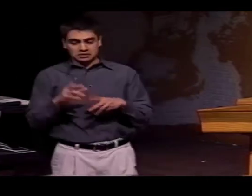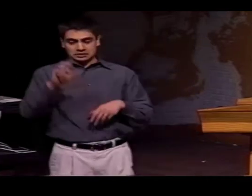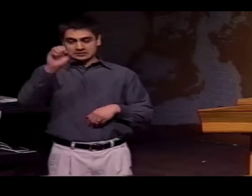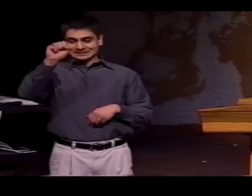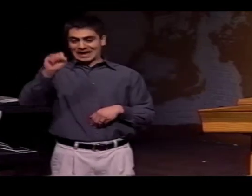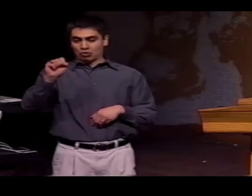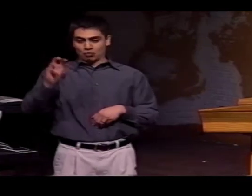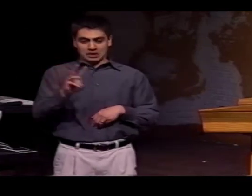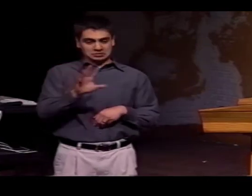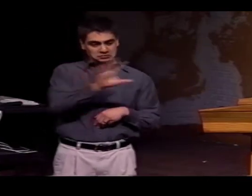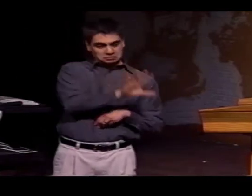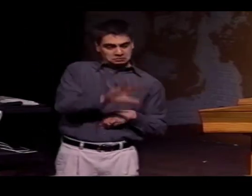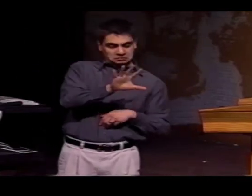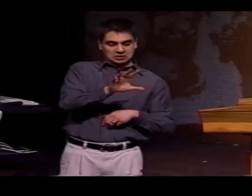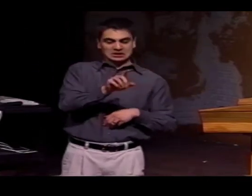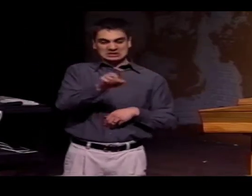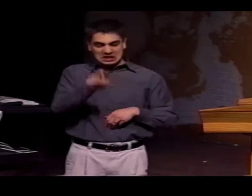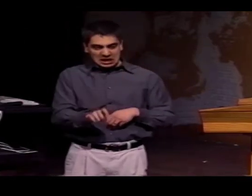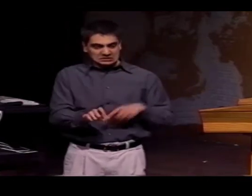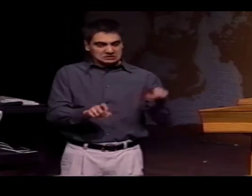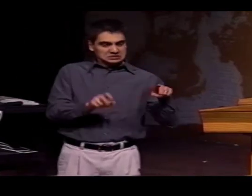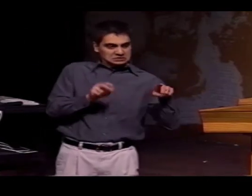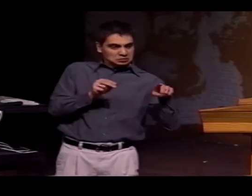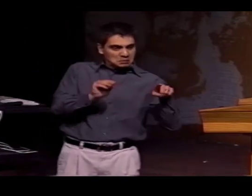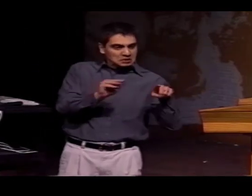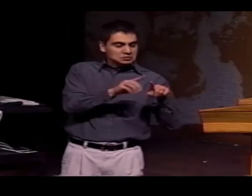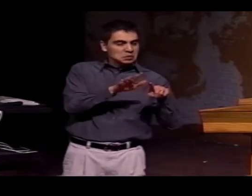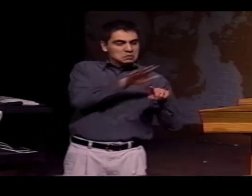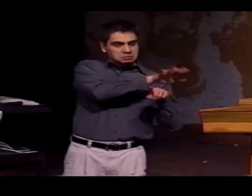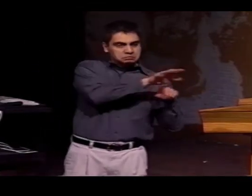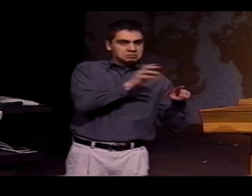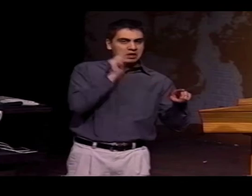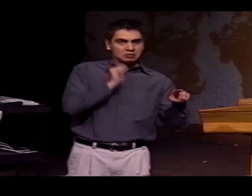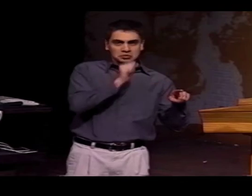THAT THEY COME WITH. IN THE SOUTHWEST AREA-- TEXAS, NEW MEXICO,